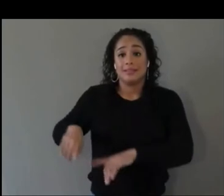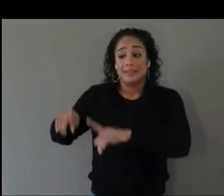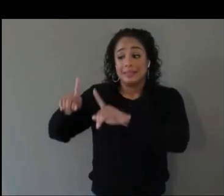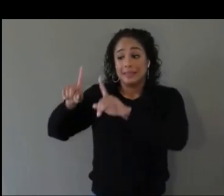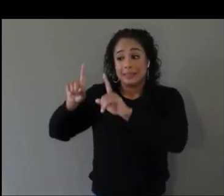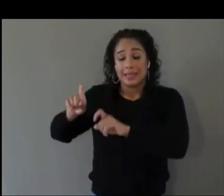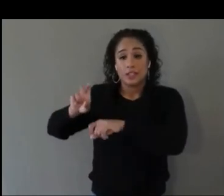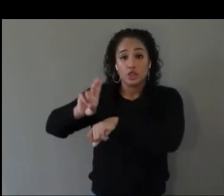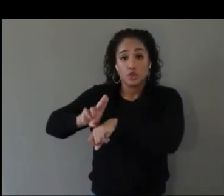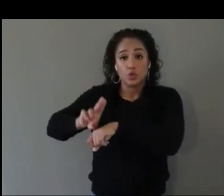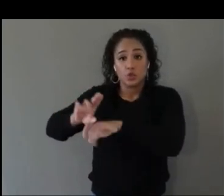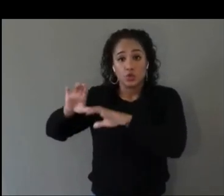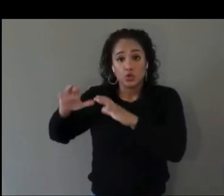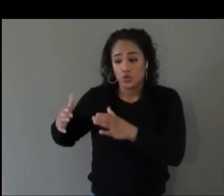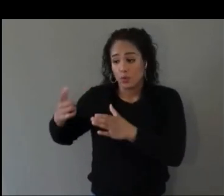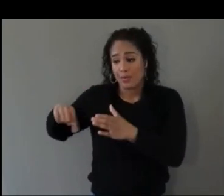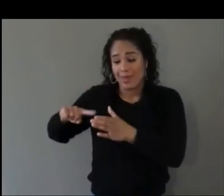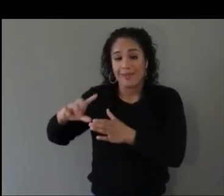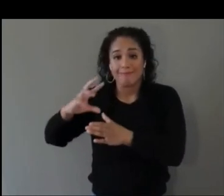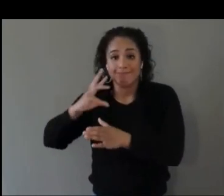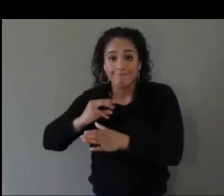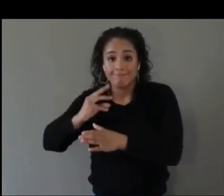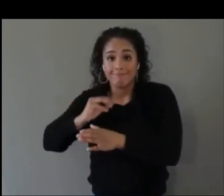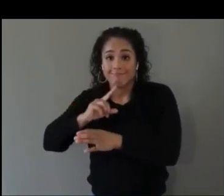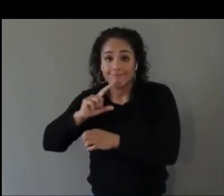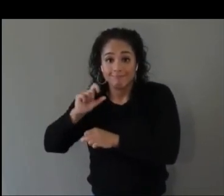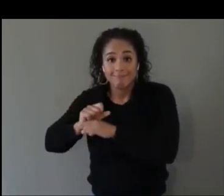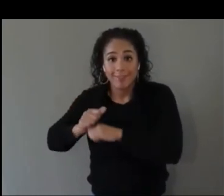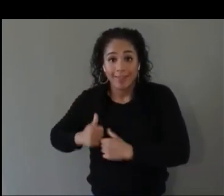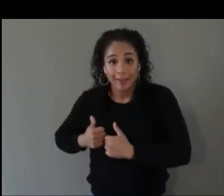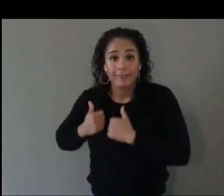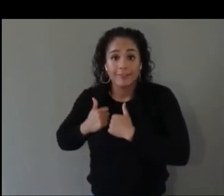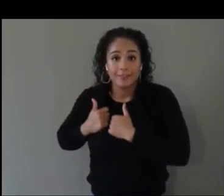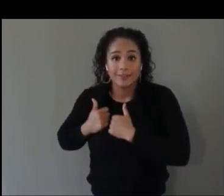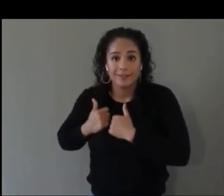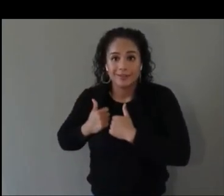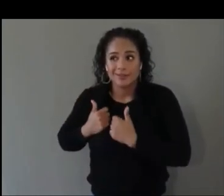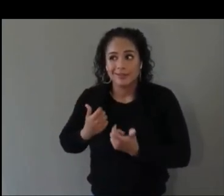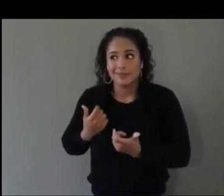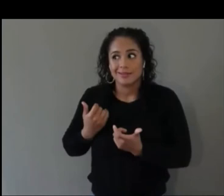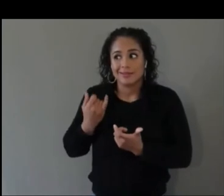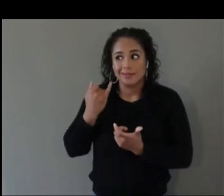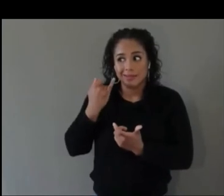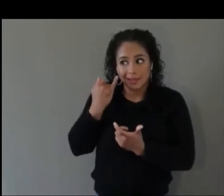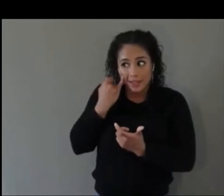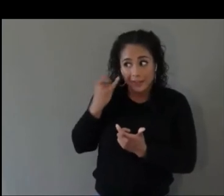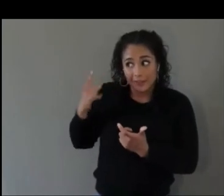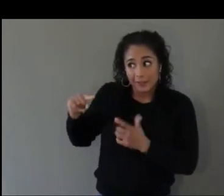You cannot get valid feedback on what you are developing unless you put the right people